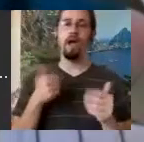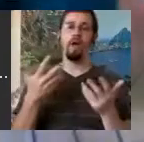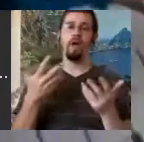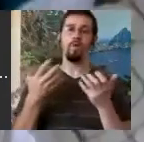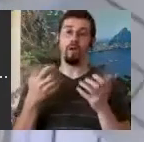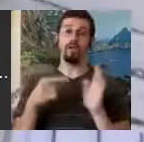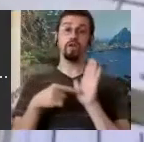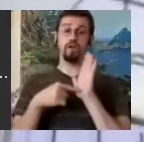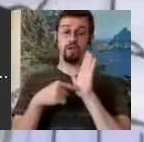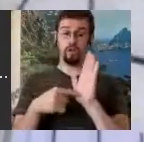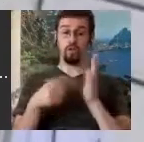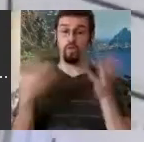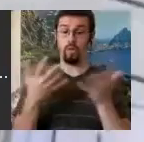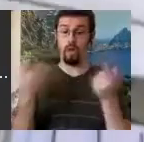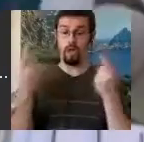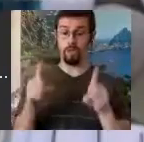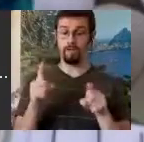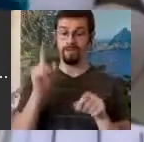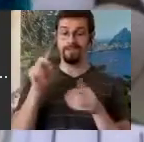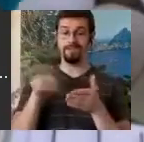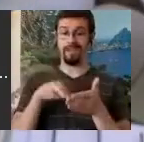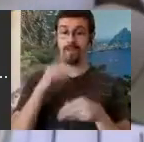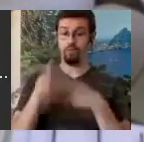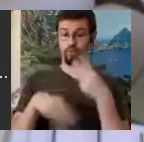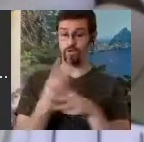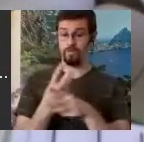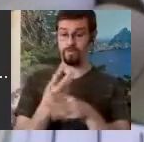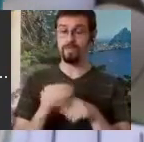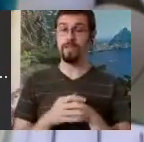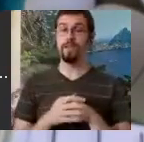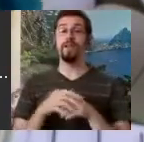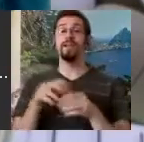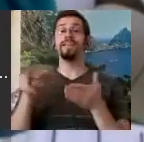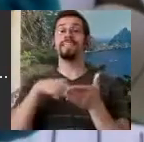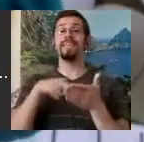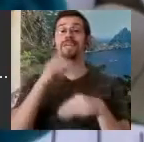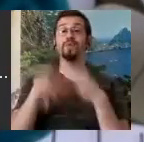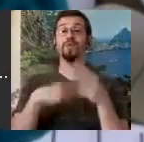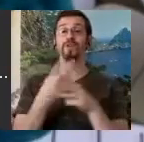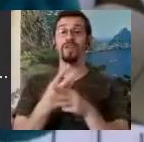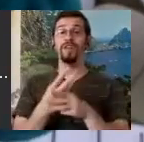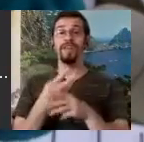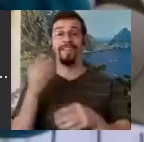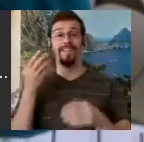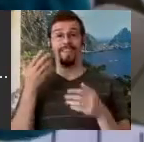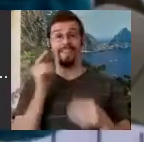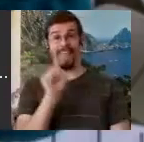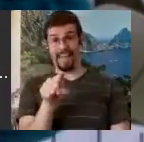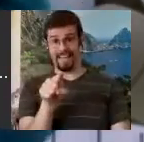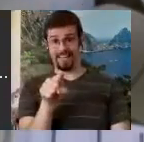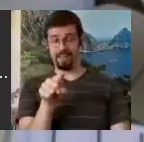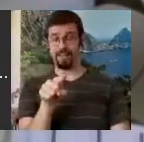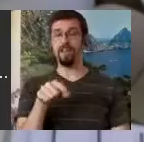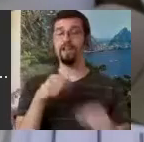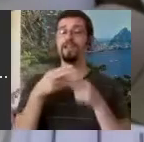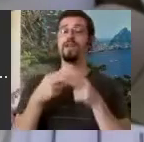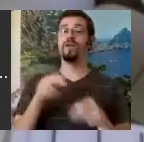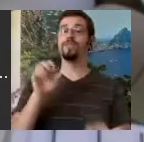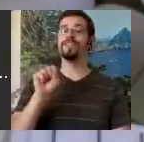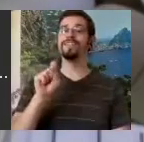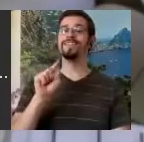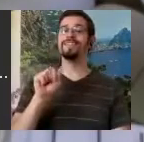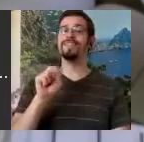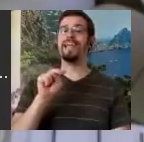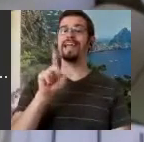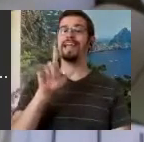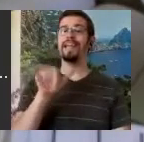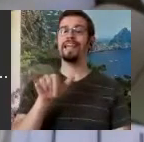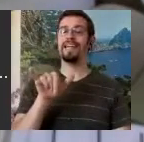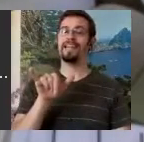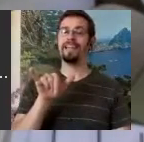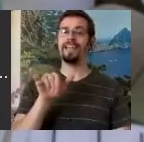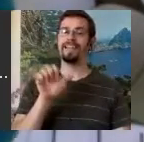dance world, this is "Stanley the Stick Figure". Yeah, we gave him a name and can